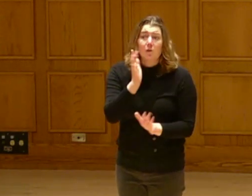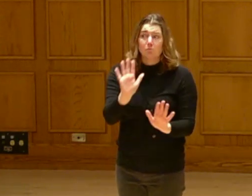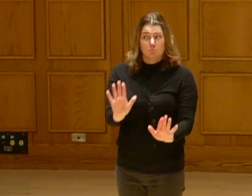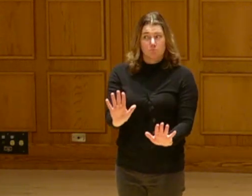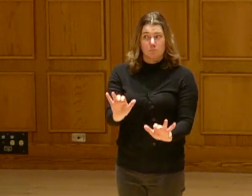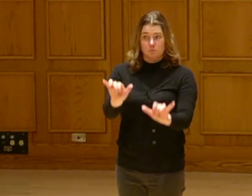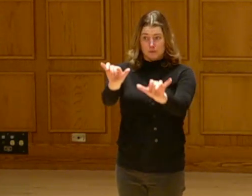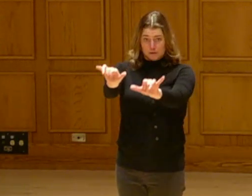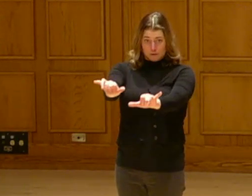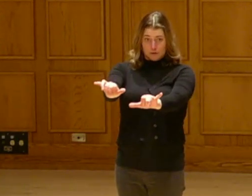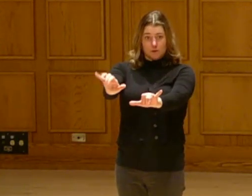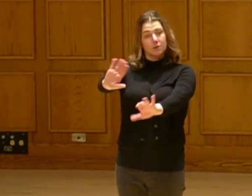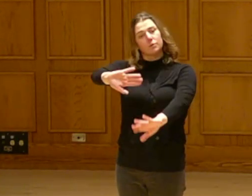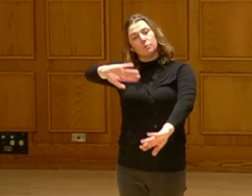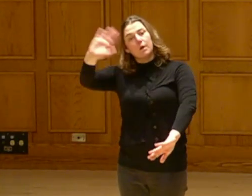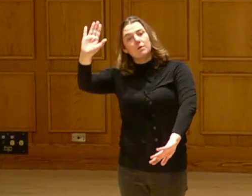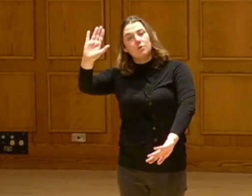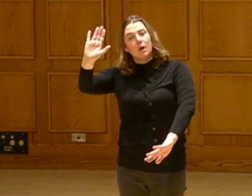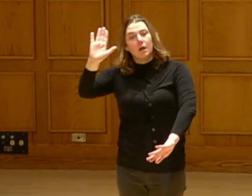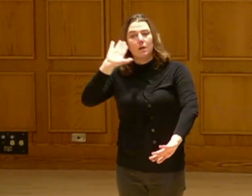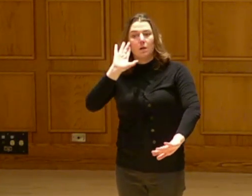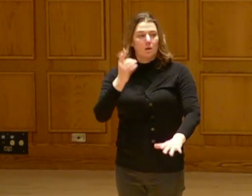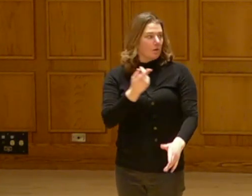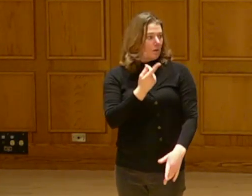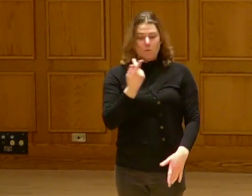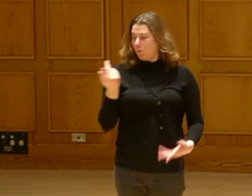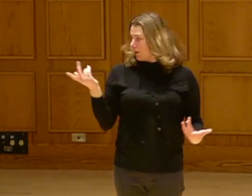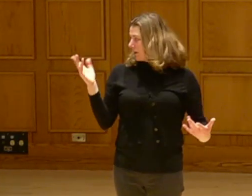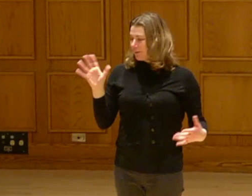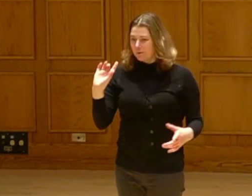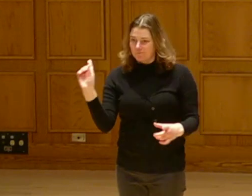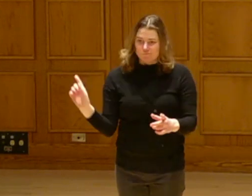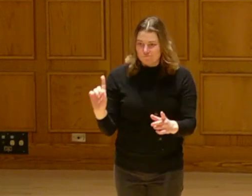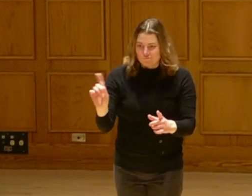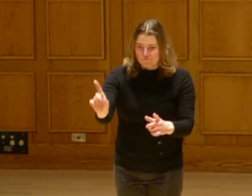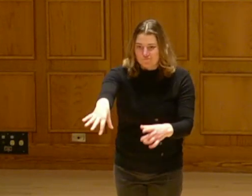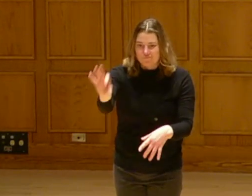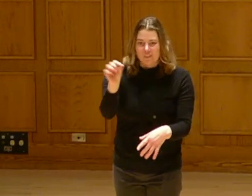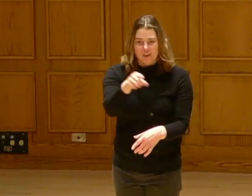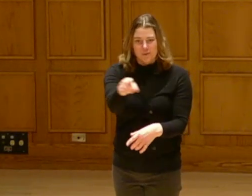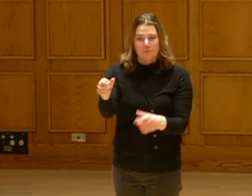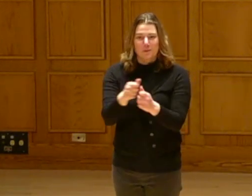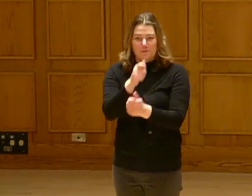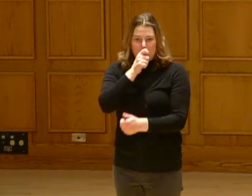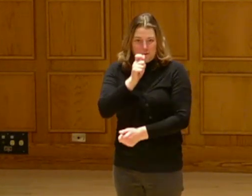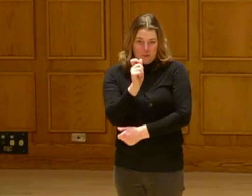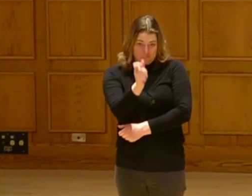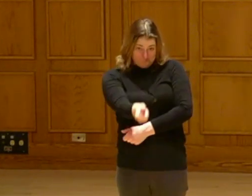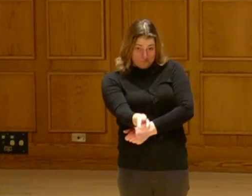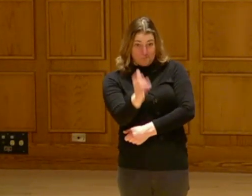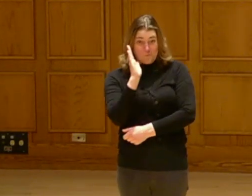If you prefer to remain in place, simply raise your hand and one of us will come and find you with the microphone.